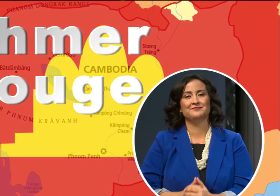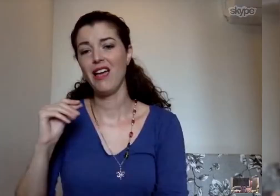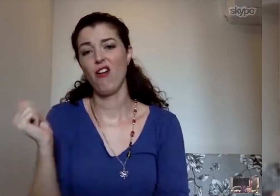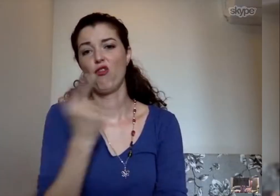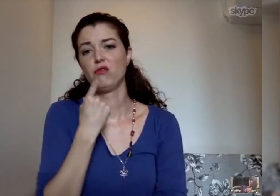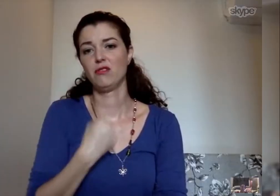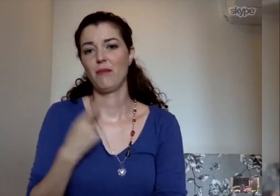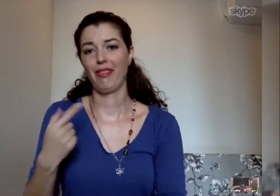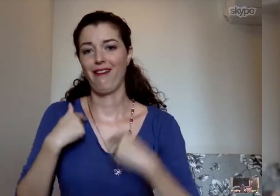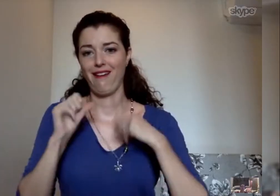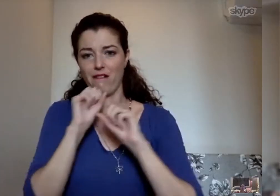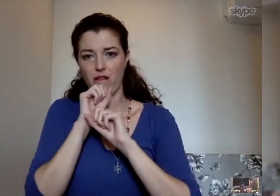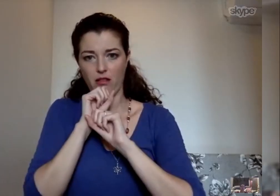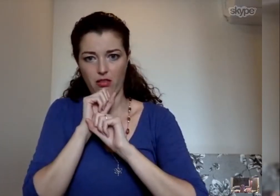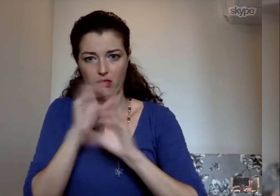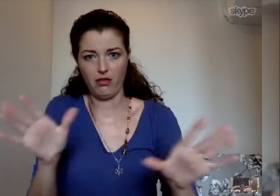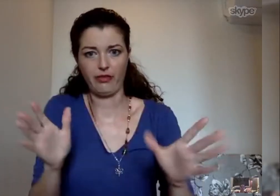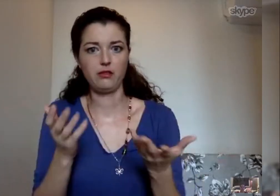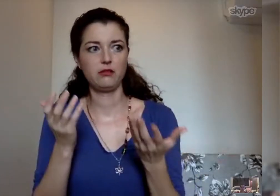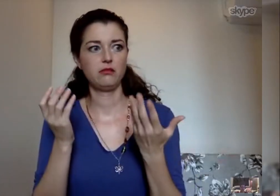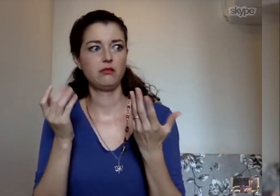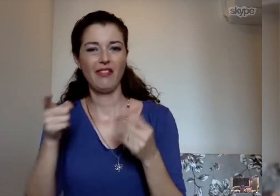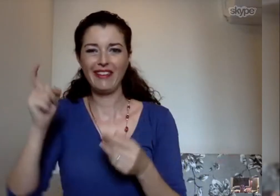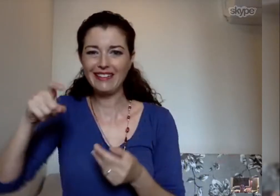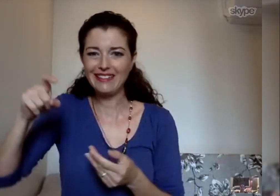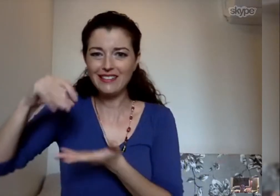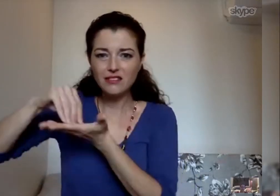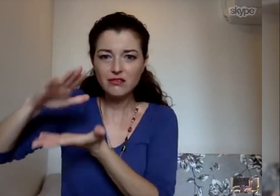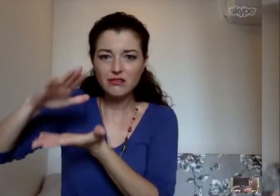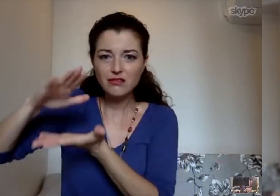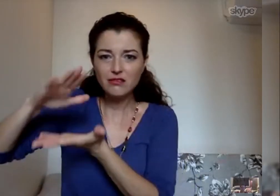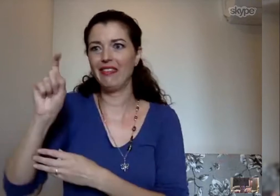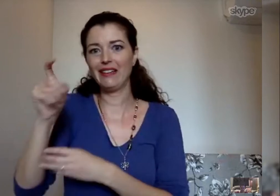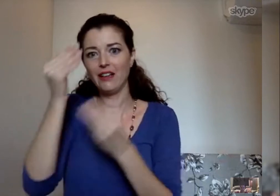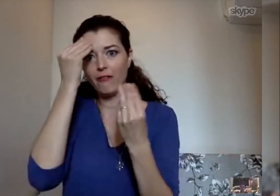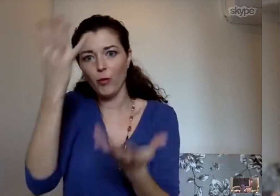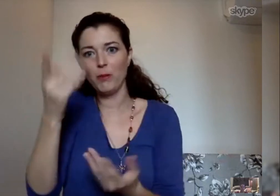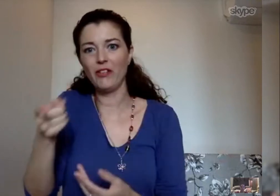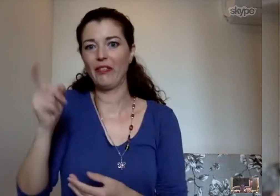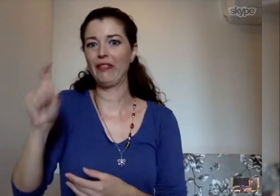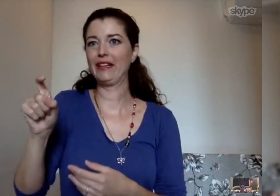Erin: “They all keep telling me they have nothing. They need actual documentation, they